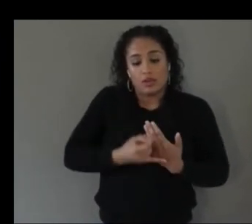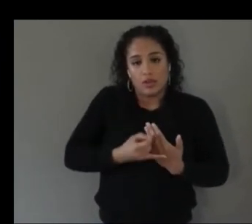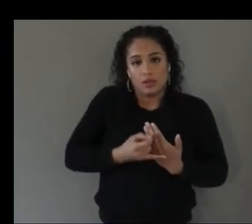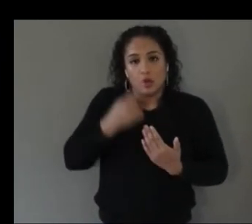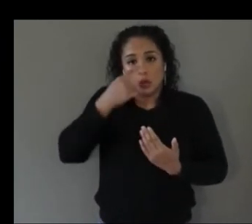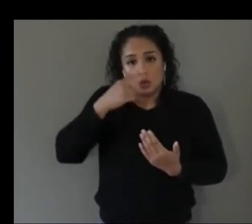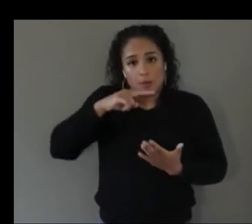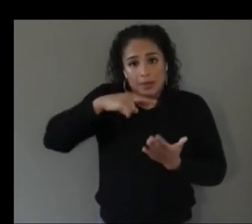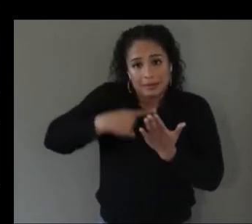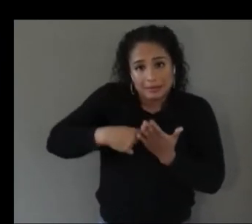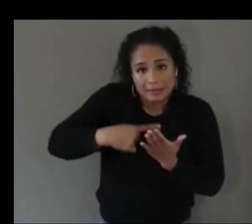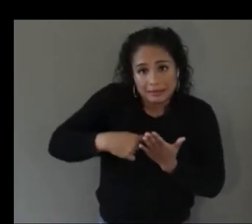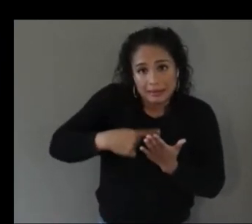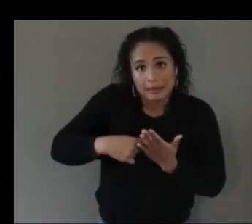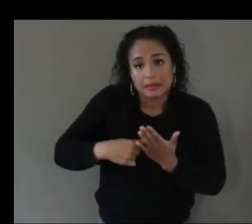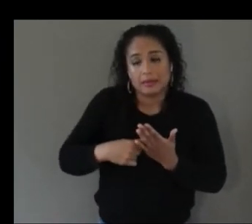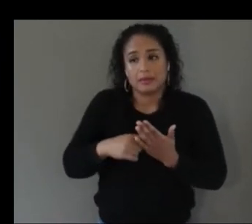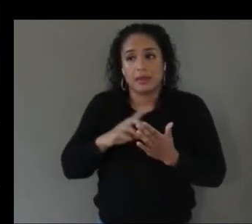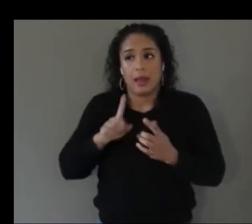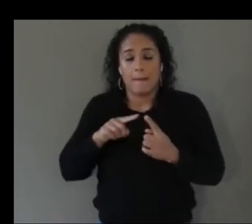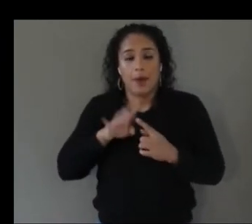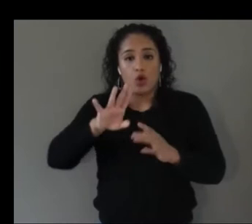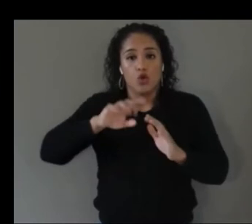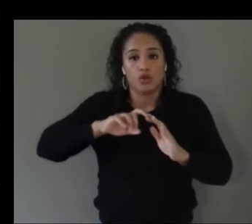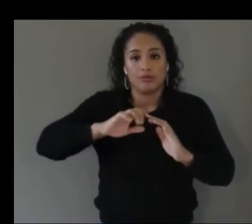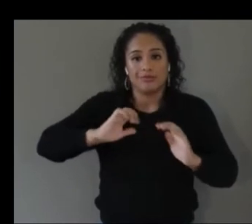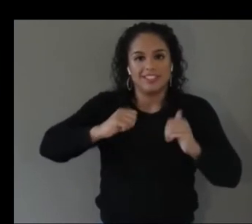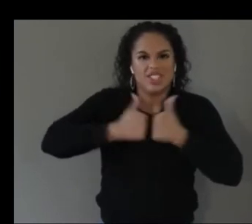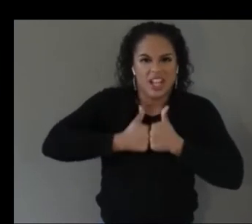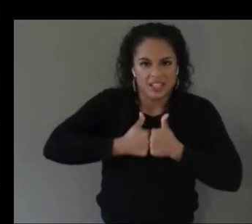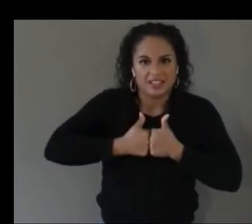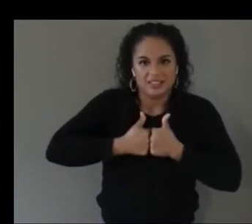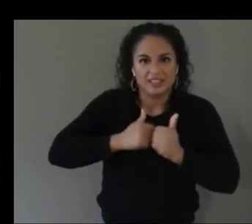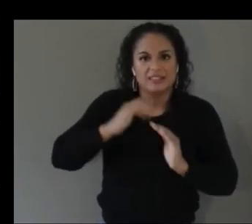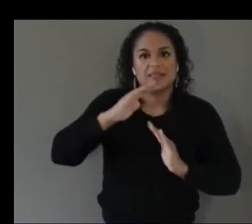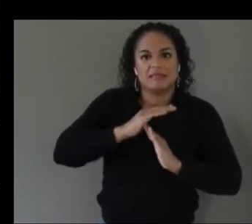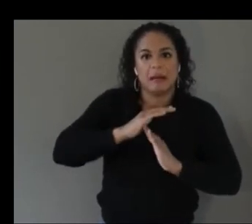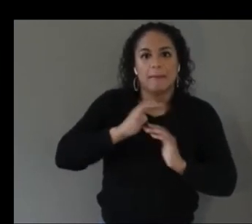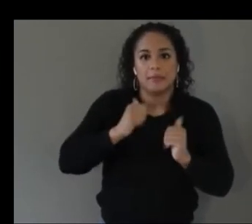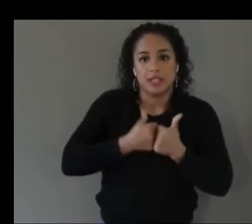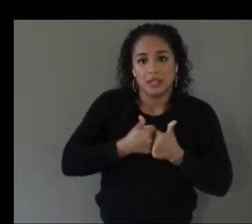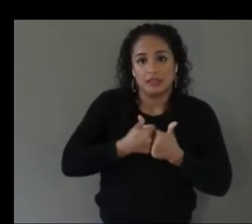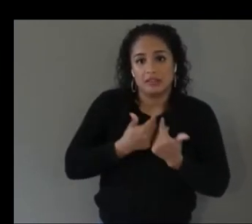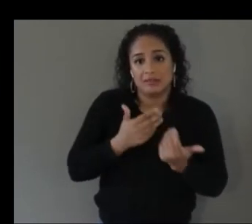the key challenges that you each faced uh amy maybe we can go back and start with you again